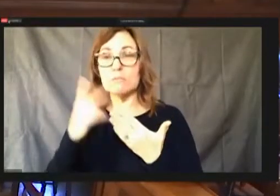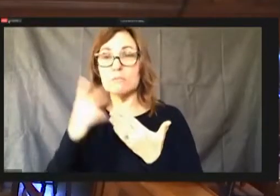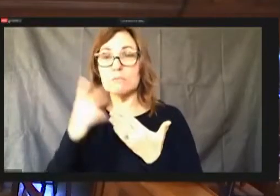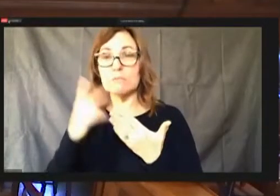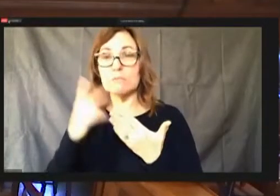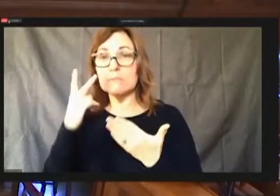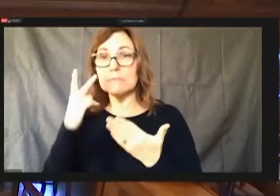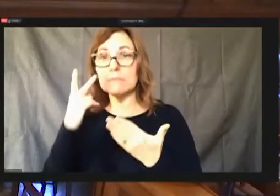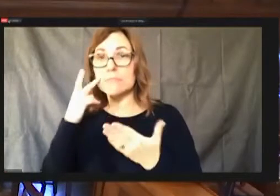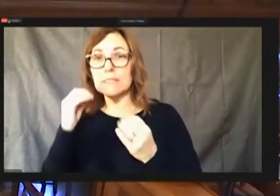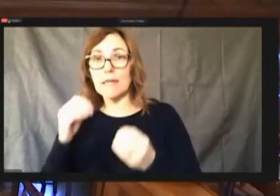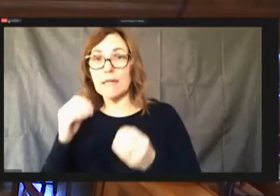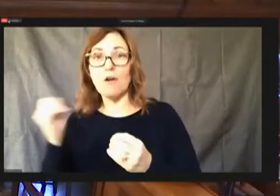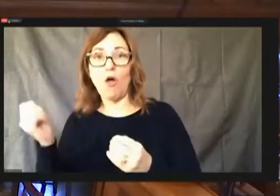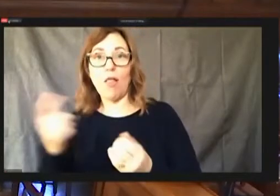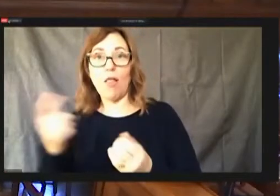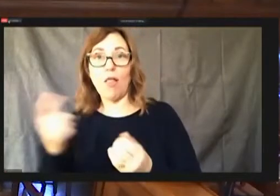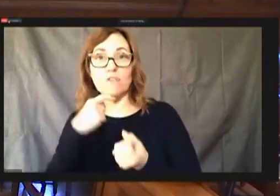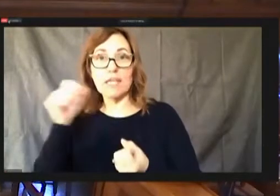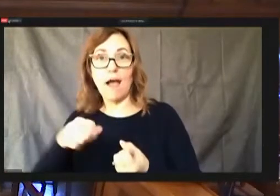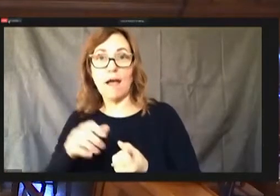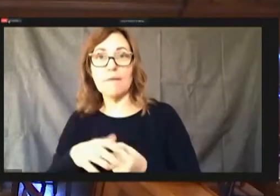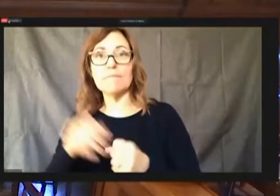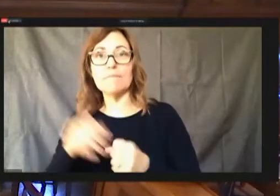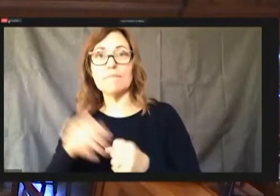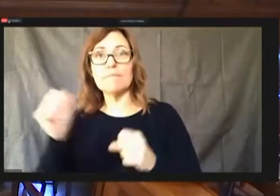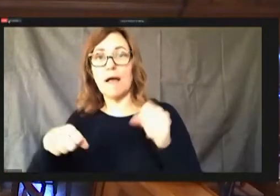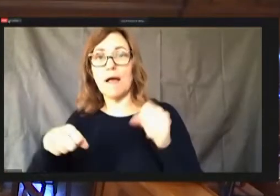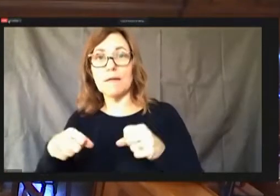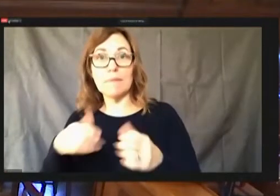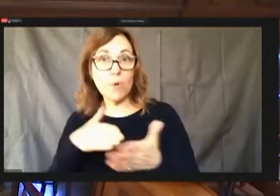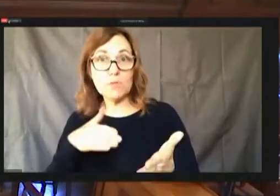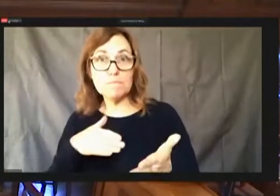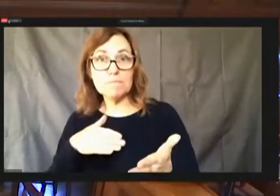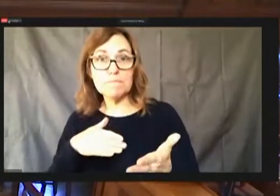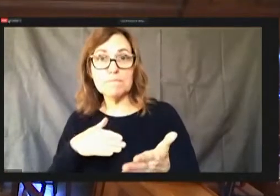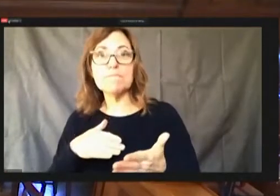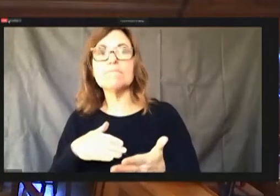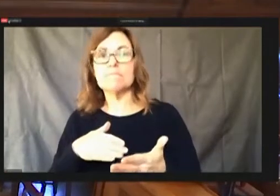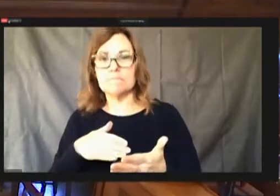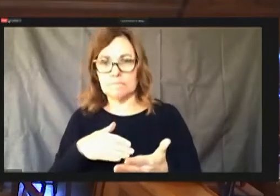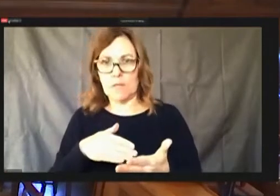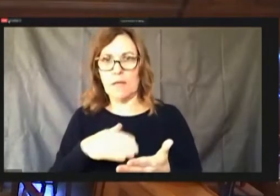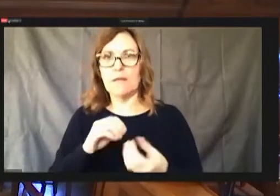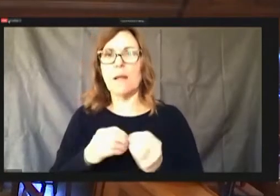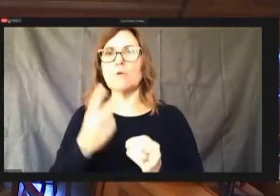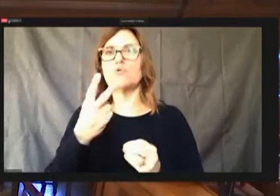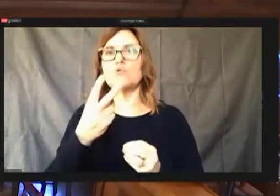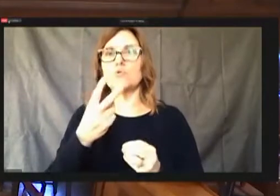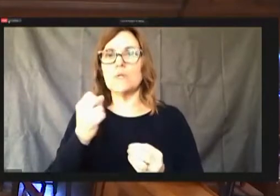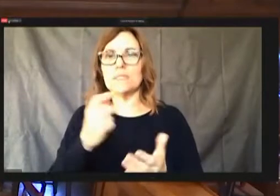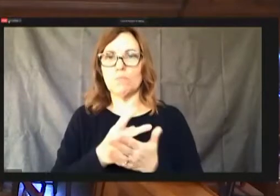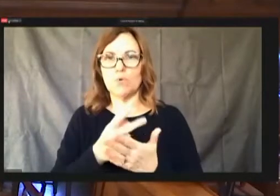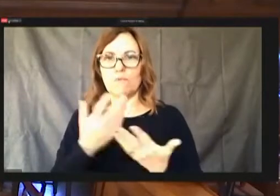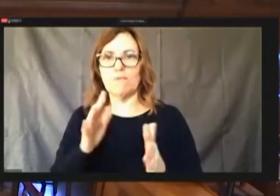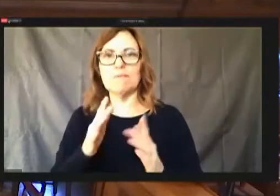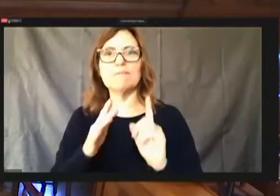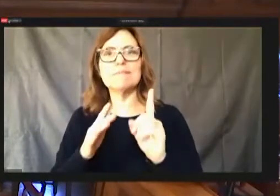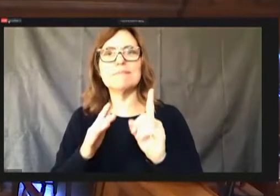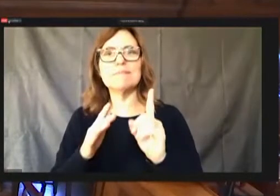Most every woman number two is approved, Mr Chair, there was an operating amendment number